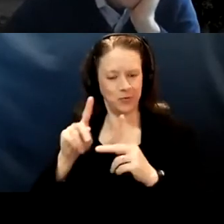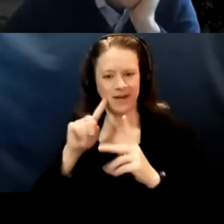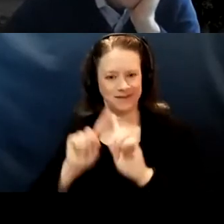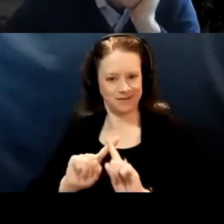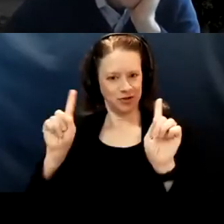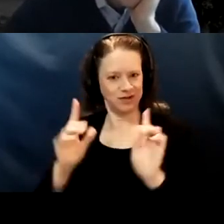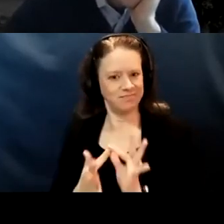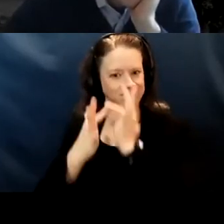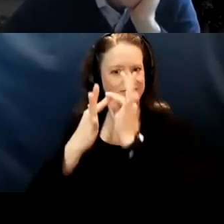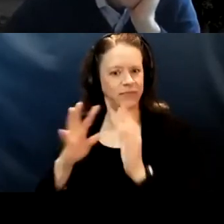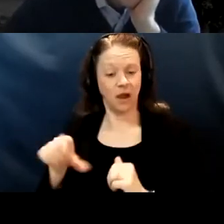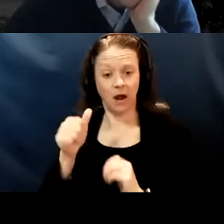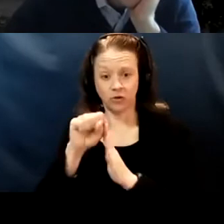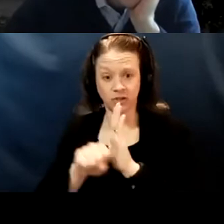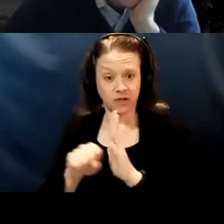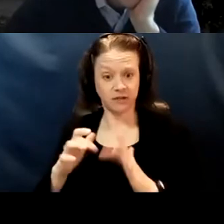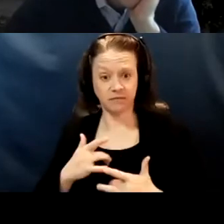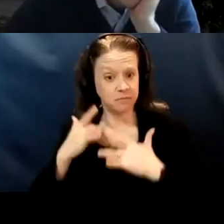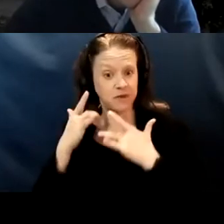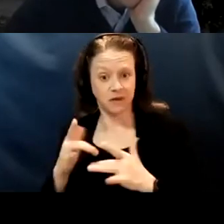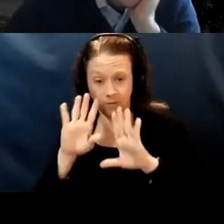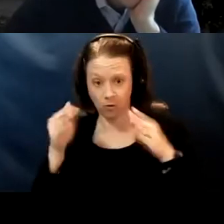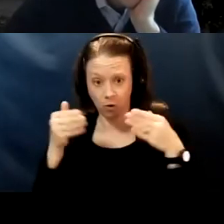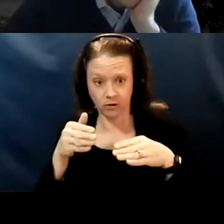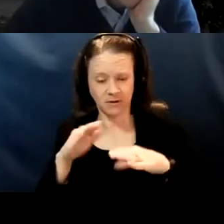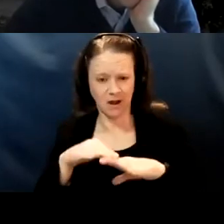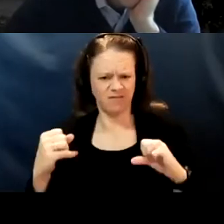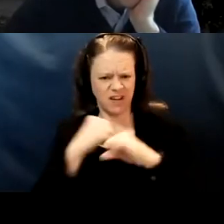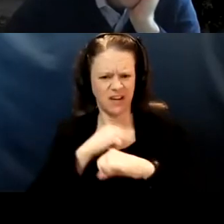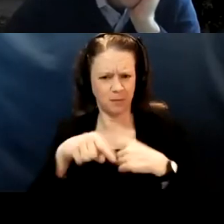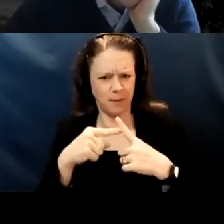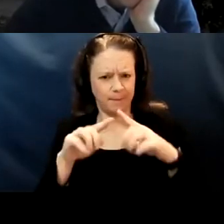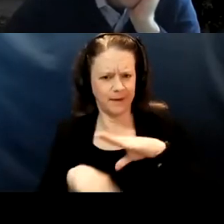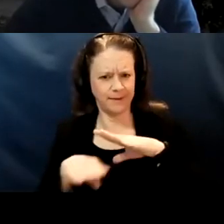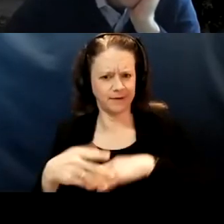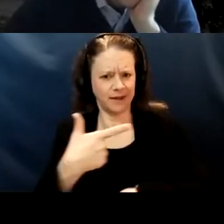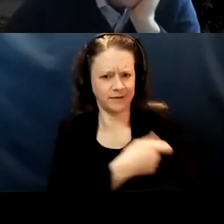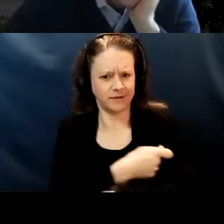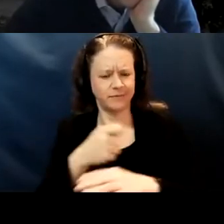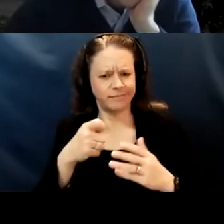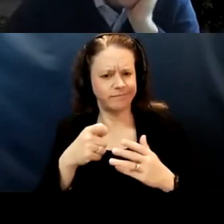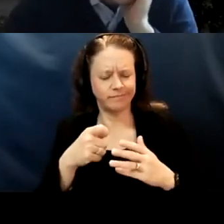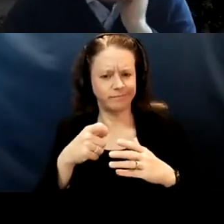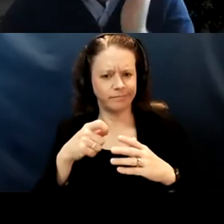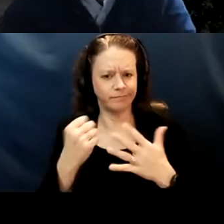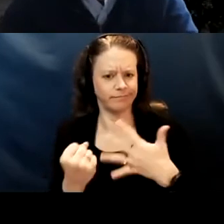we're really still focused on fighting on the fundamentals. So other DD councils were fighting just to get,